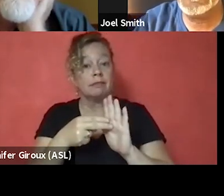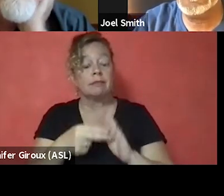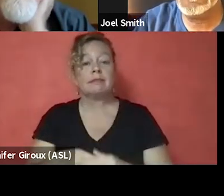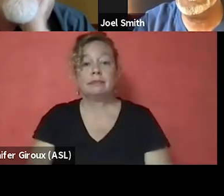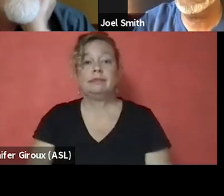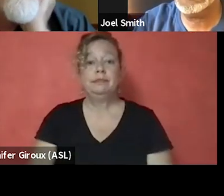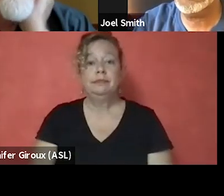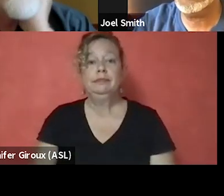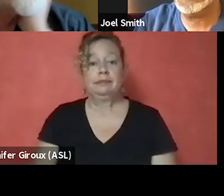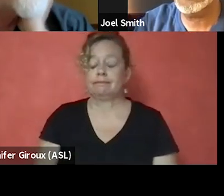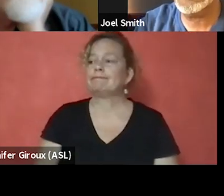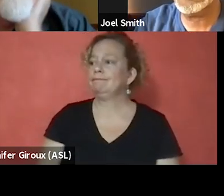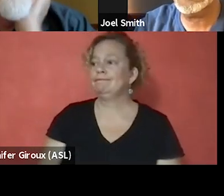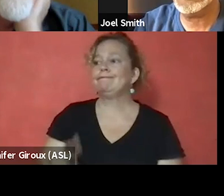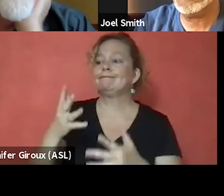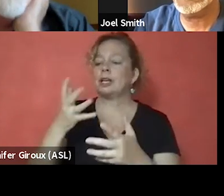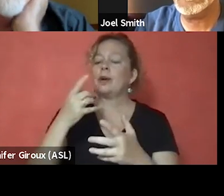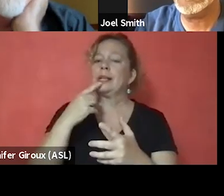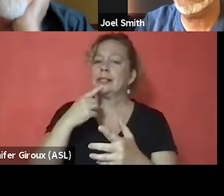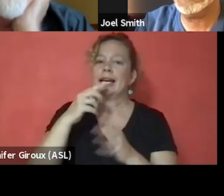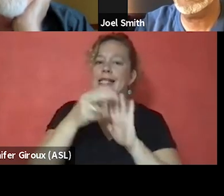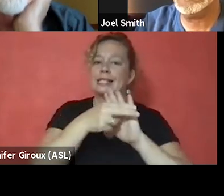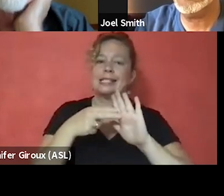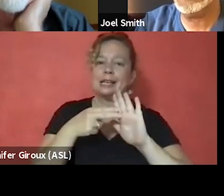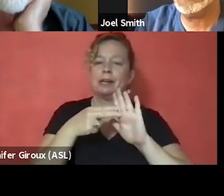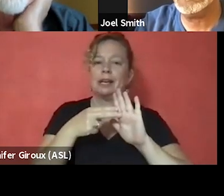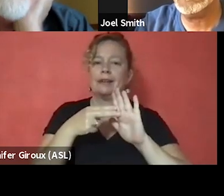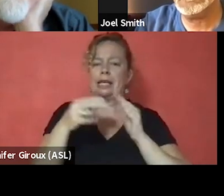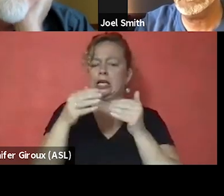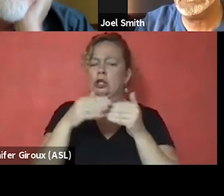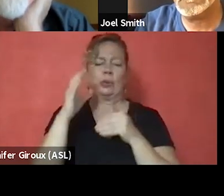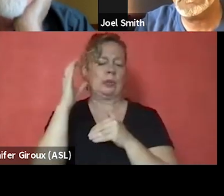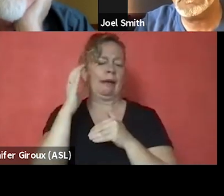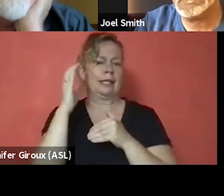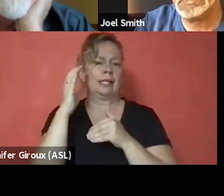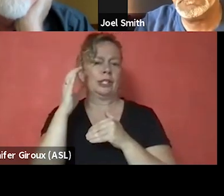[Ken] And I just wanna say, I think of stigma as a close cousin to racism.